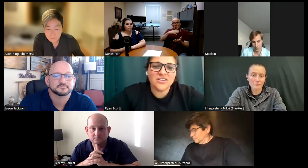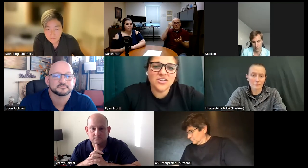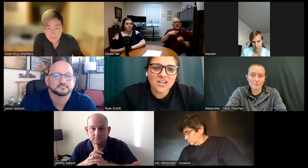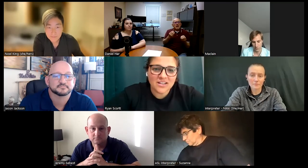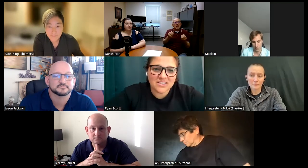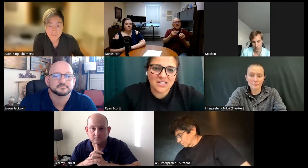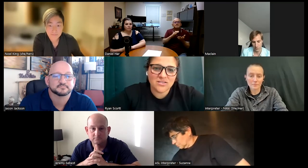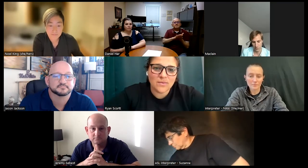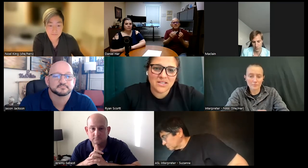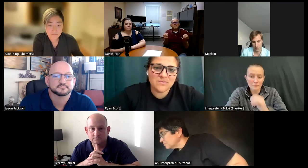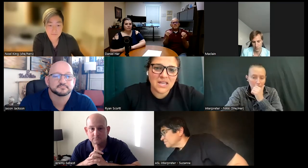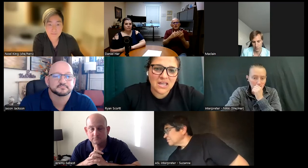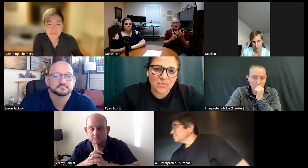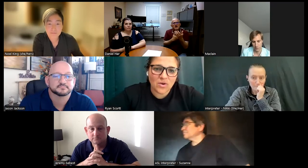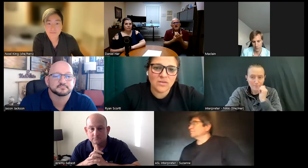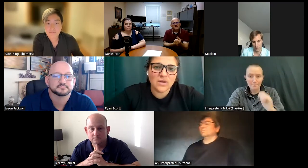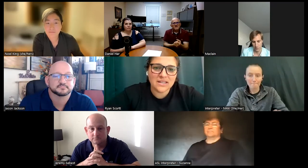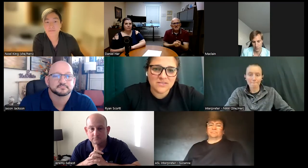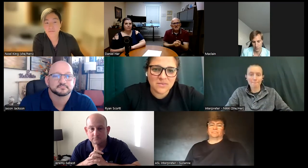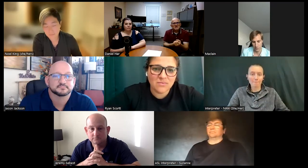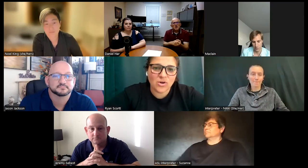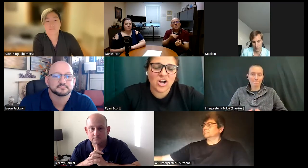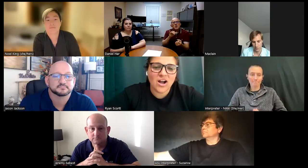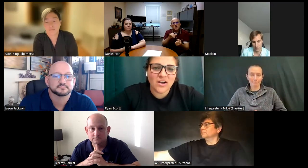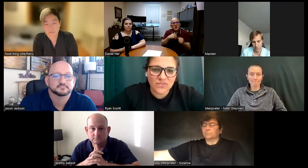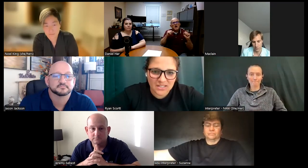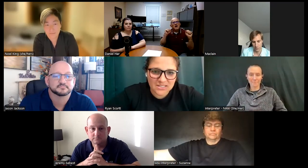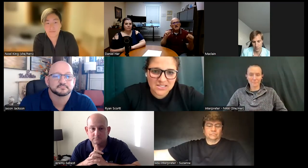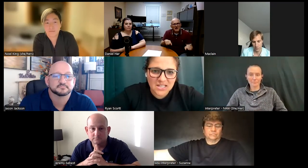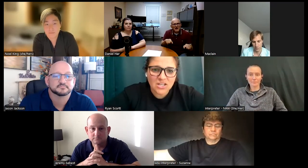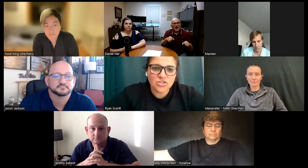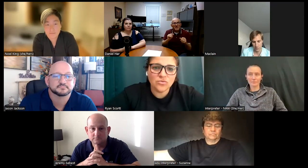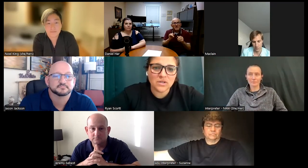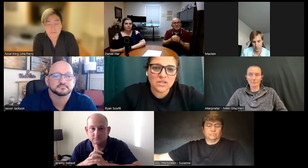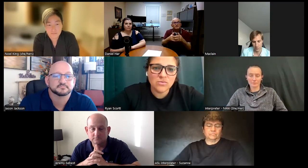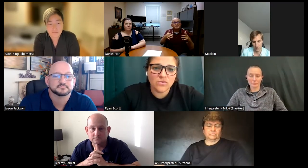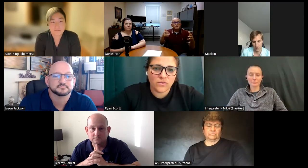curiosity is what makes me able and what gives me more confidence to really move